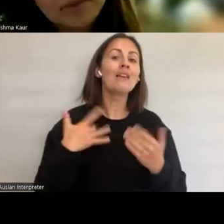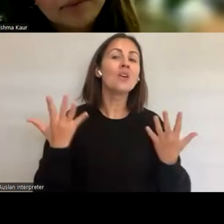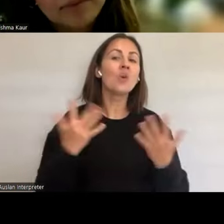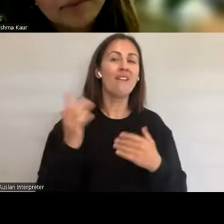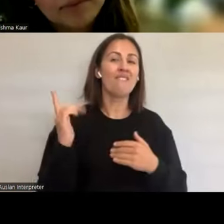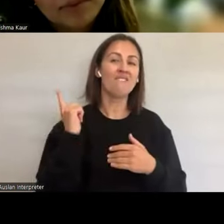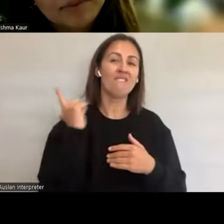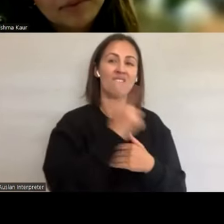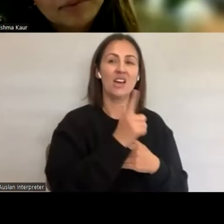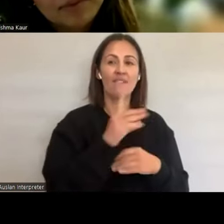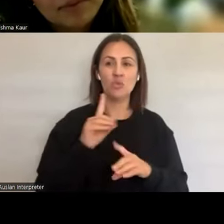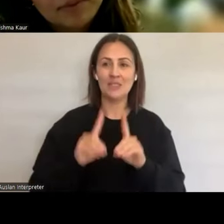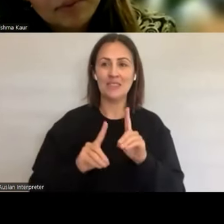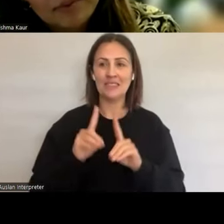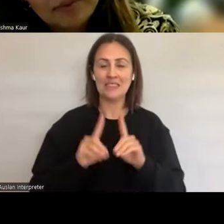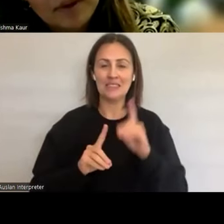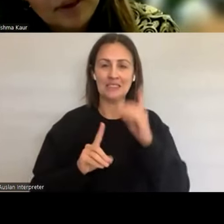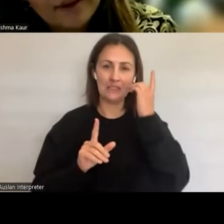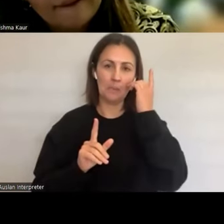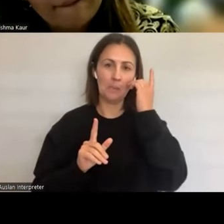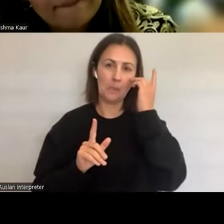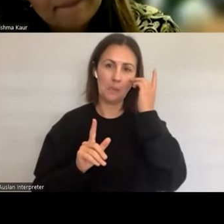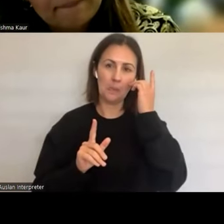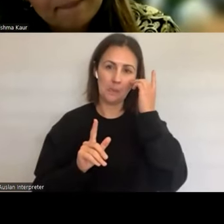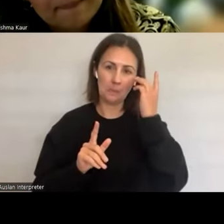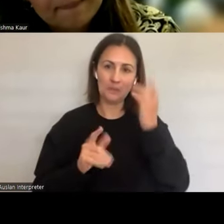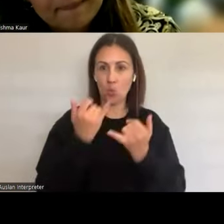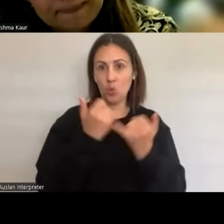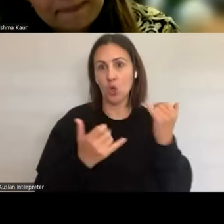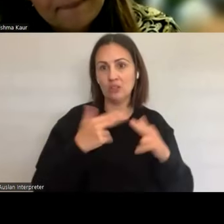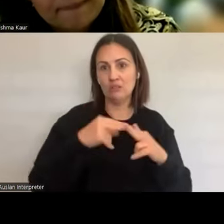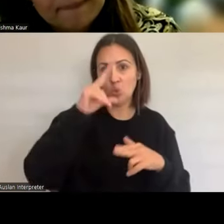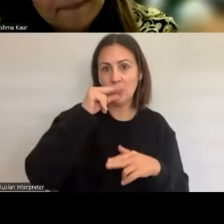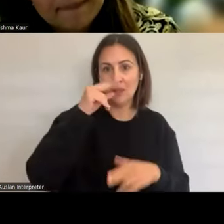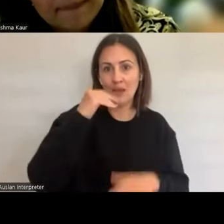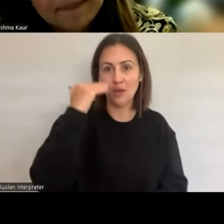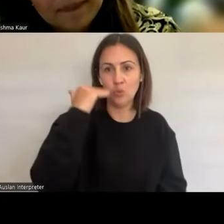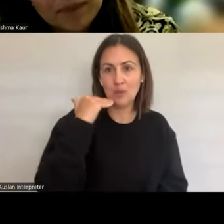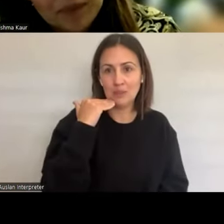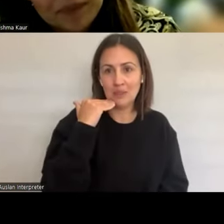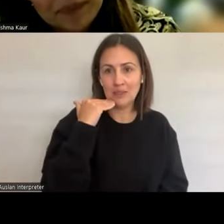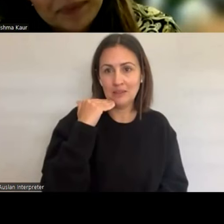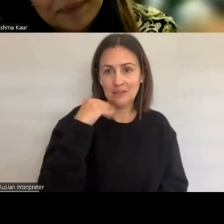impact is more significant for young women. We're fortunate in 2019 when we had these